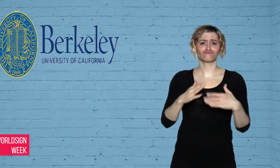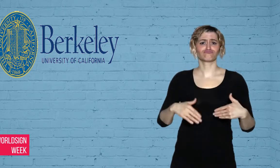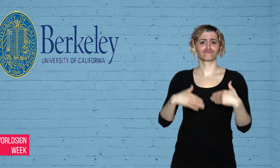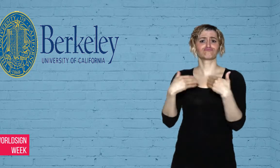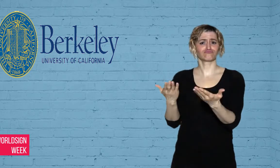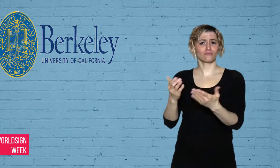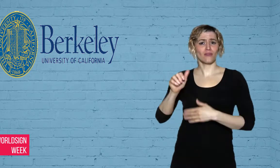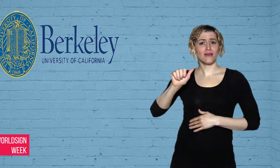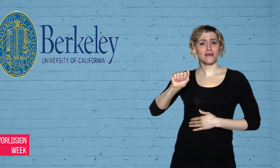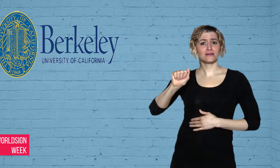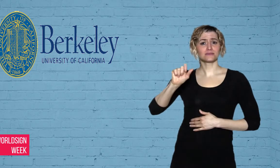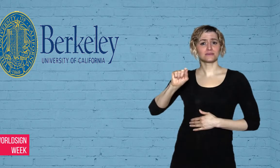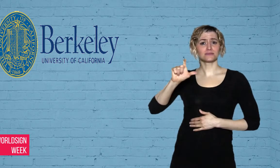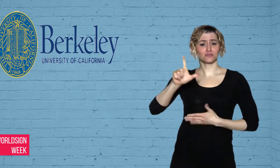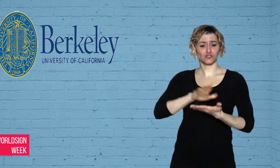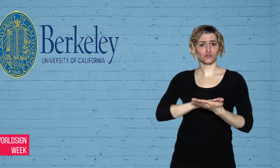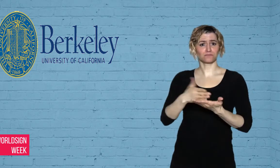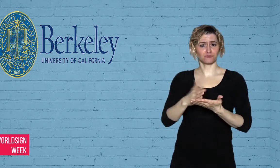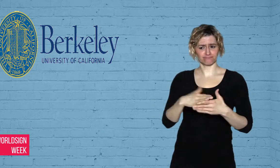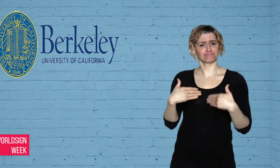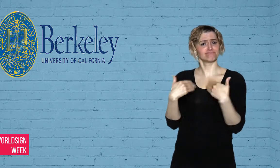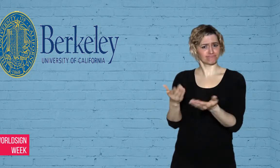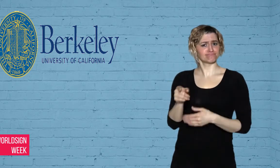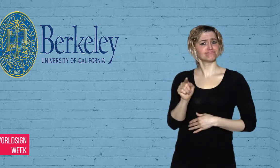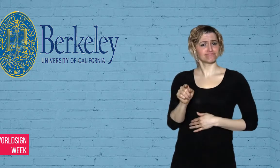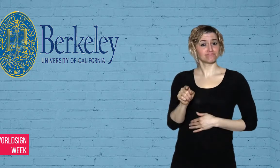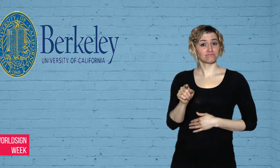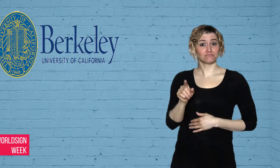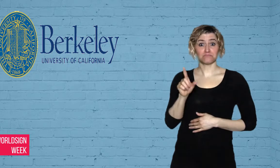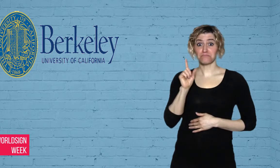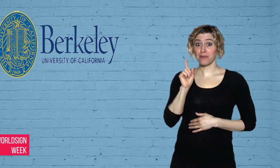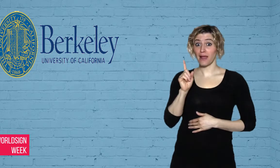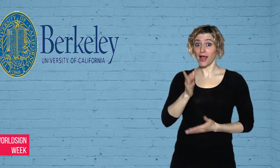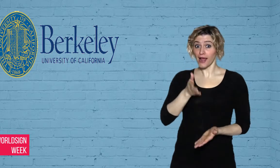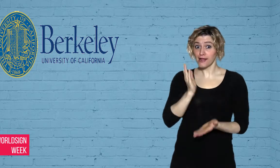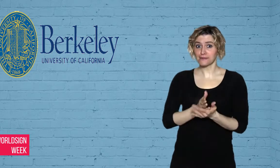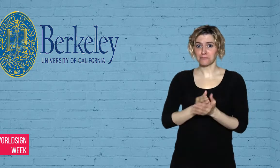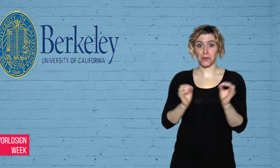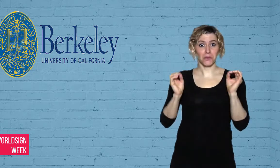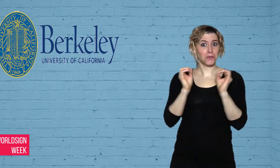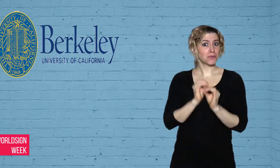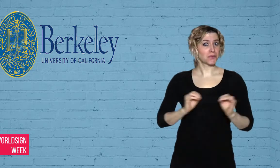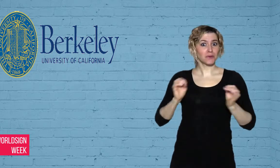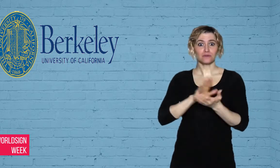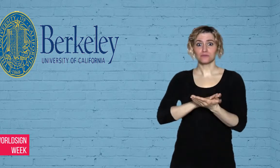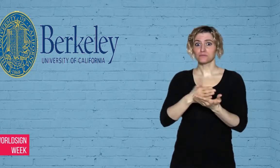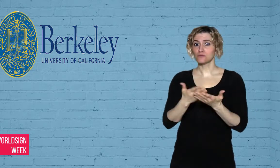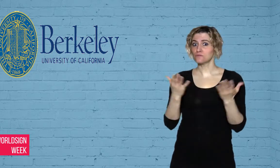weeks. The PhD student, a visiting